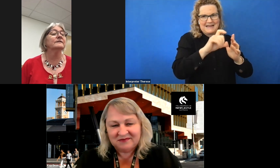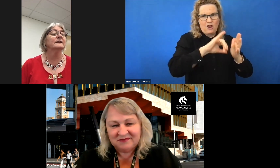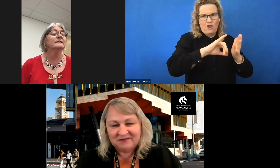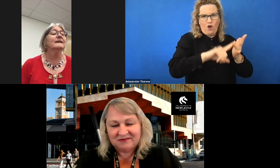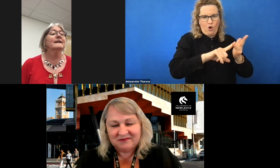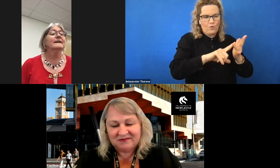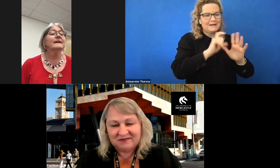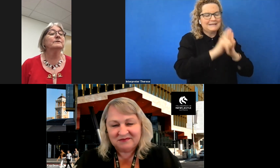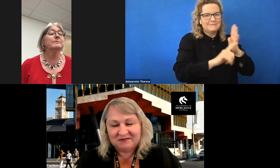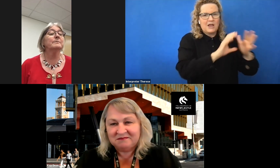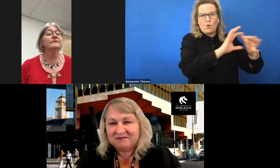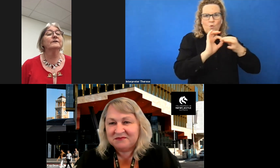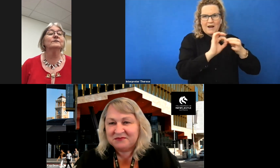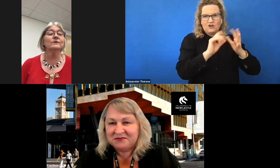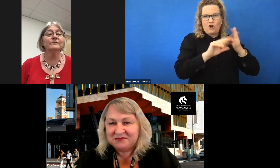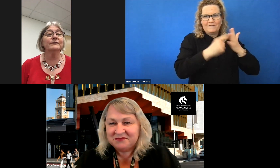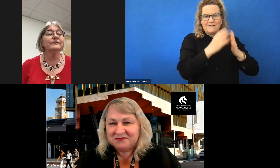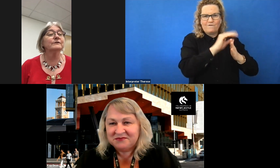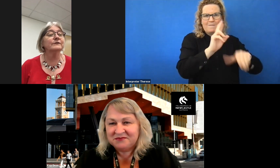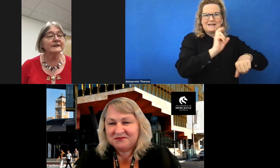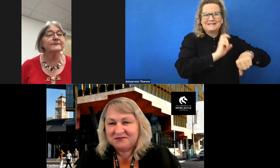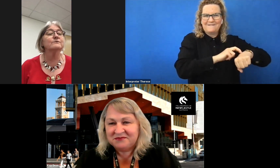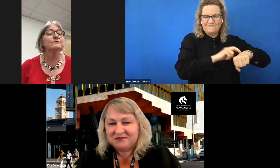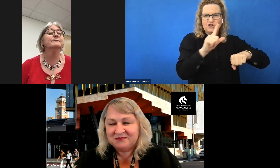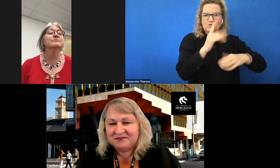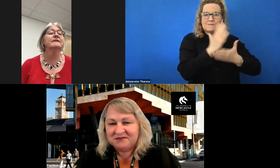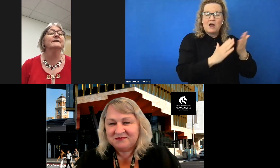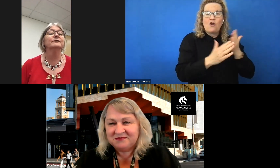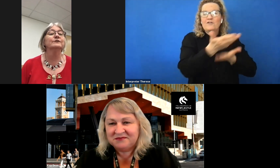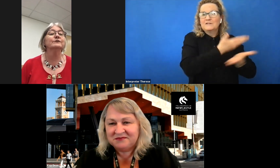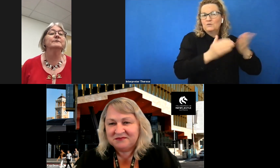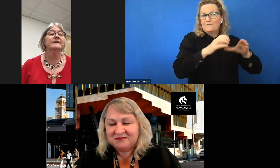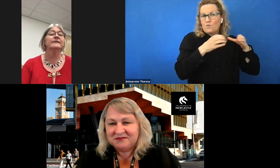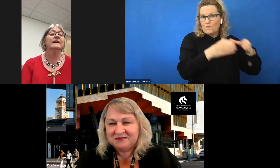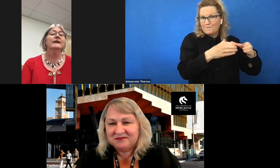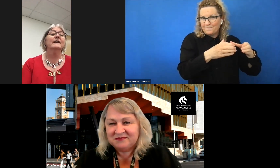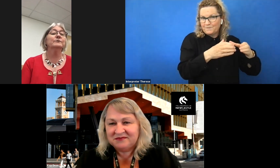TAFE sector. Kay was a part of the consultative group to bring these two groups together